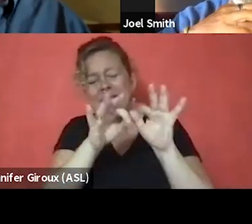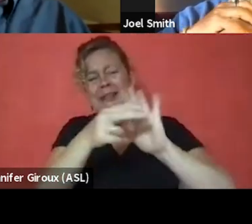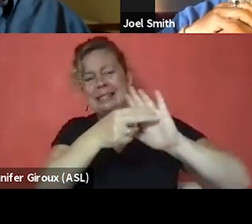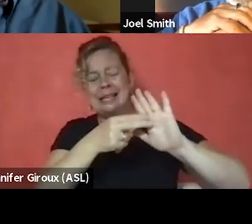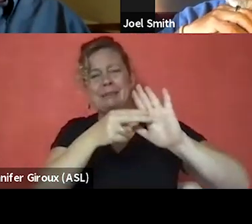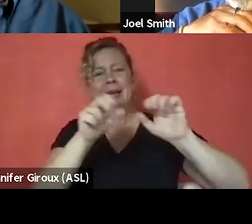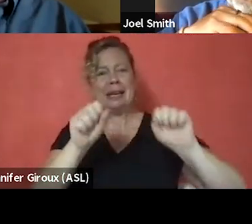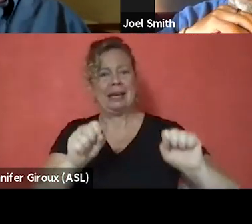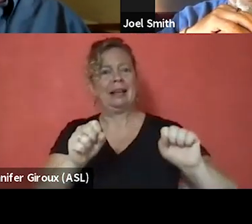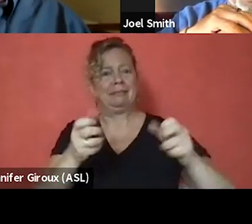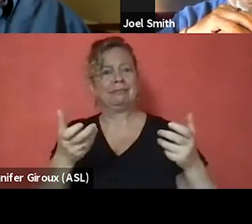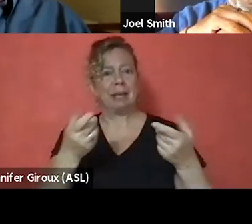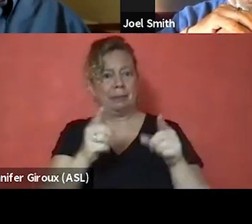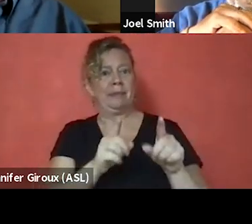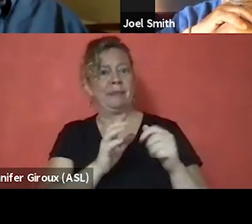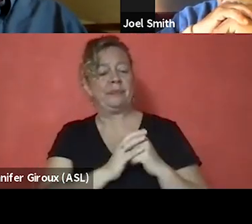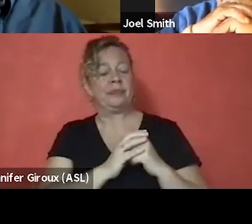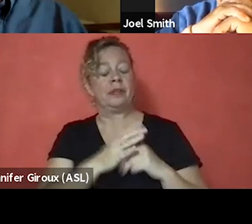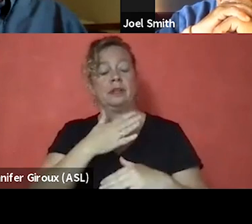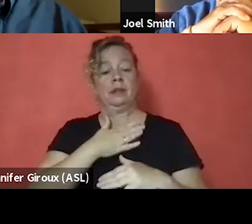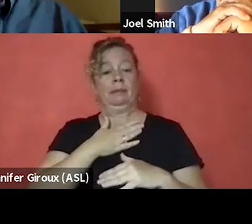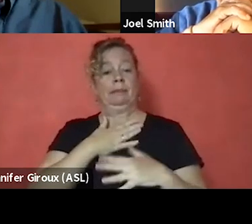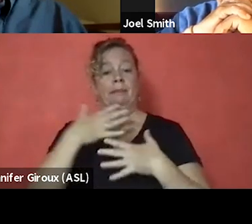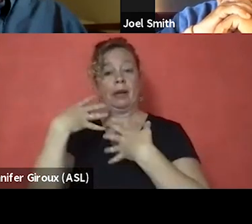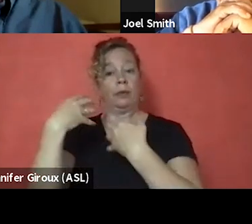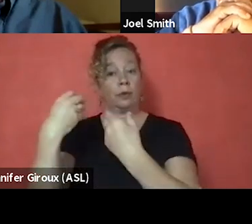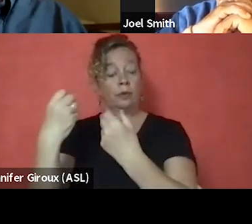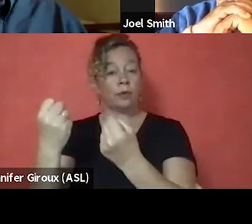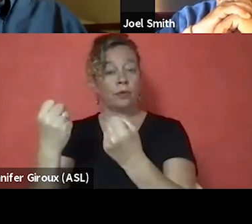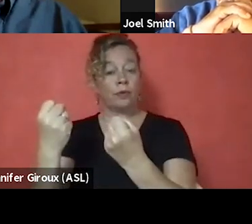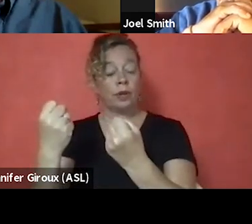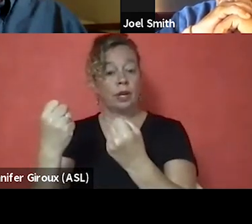So, in my recovery, I had to overcome that level of stigma.